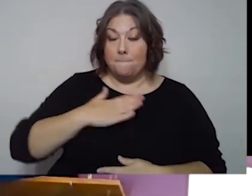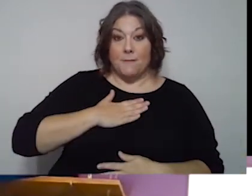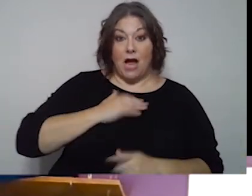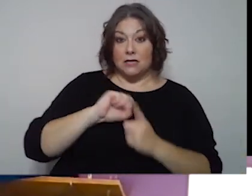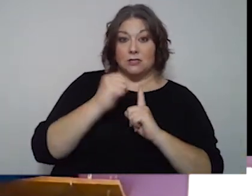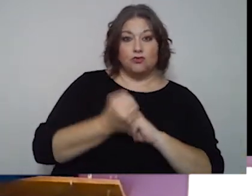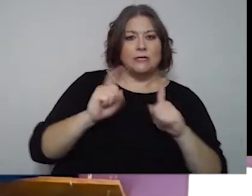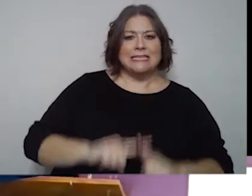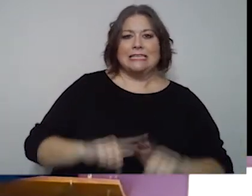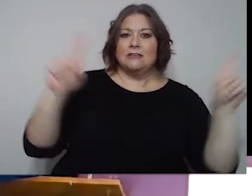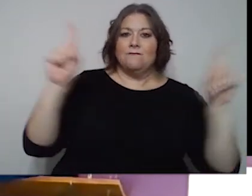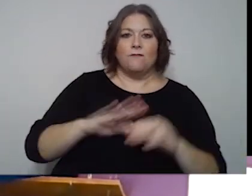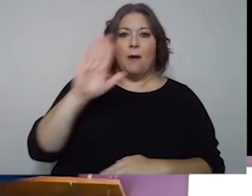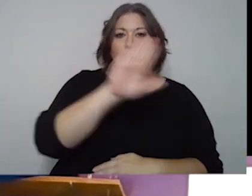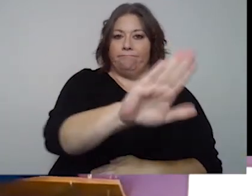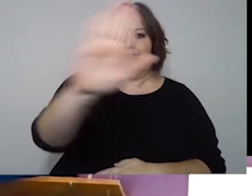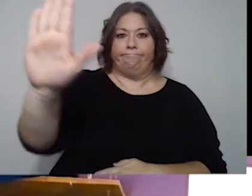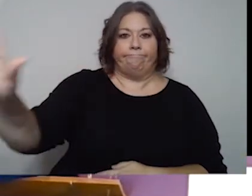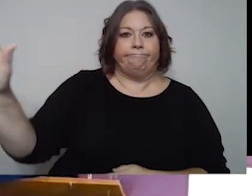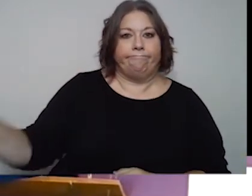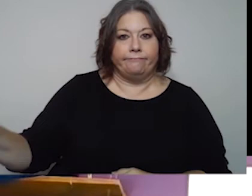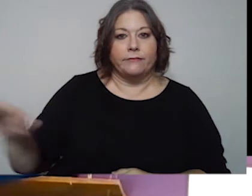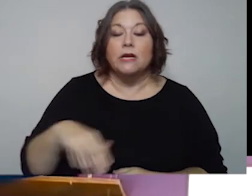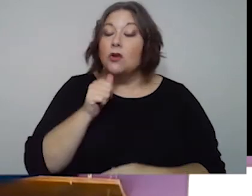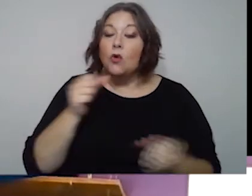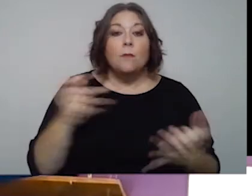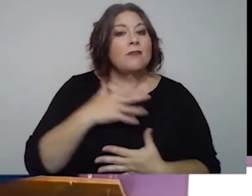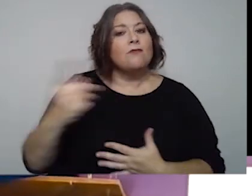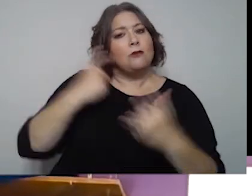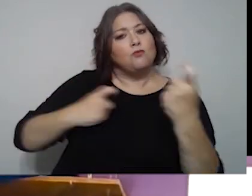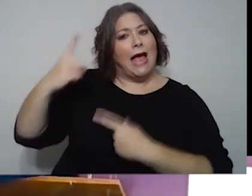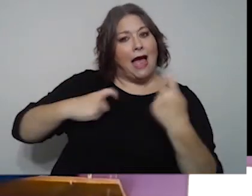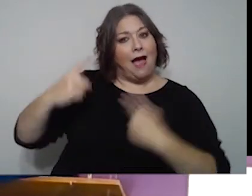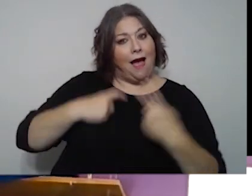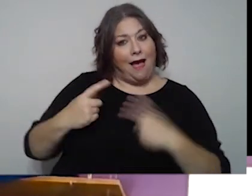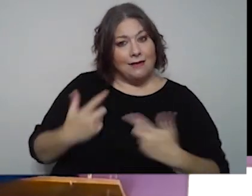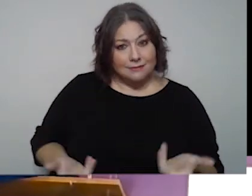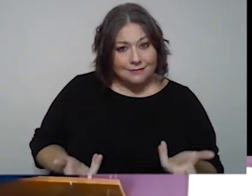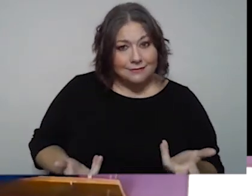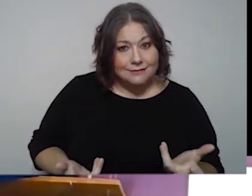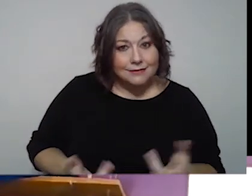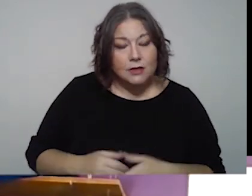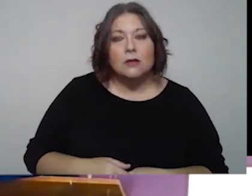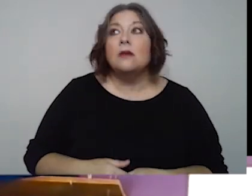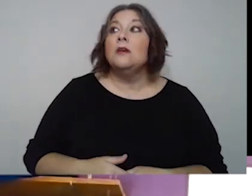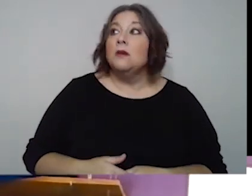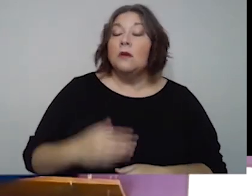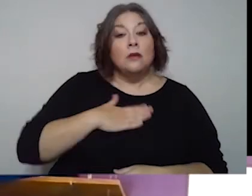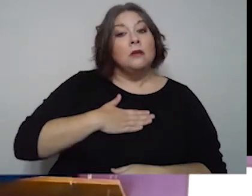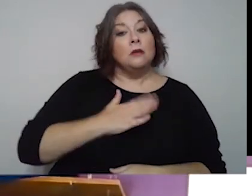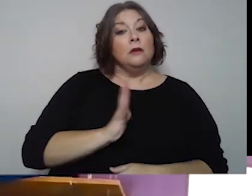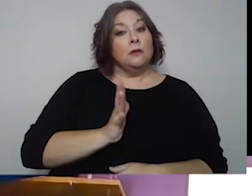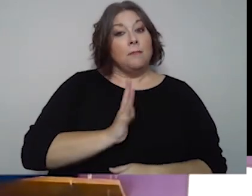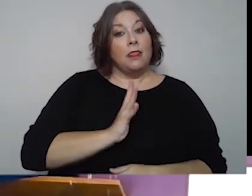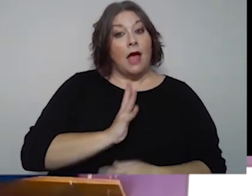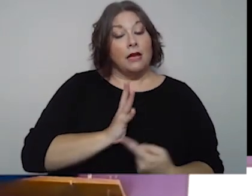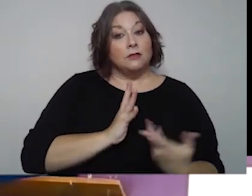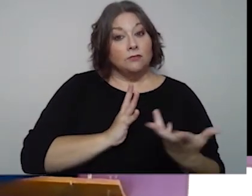may be completely different than their situation. Don't be afraid to ask me questions -- just be polite and